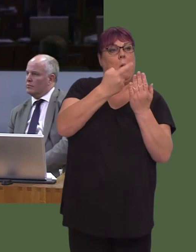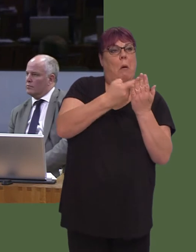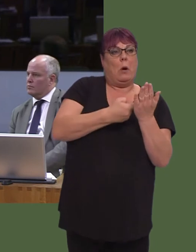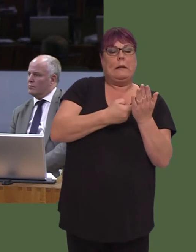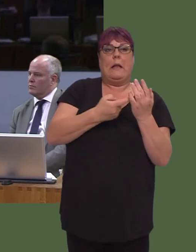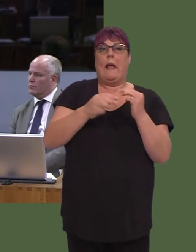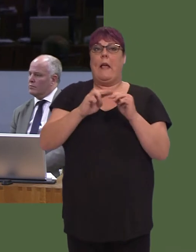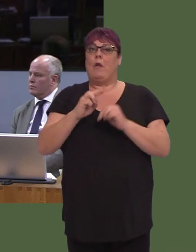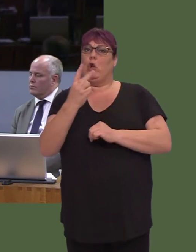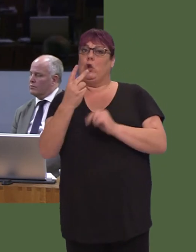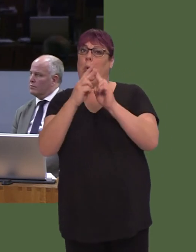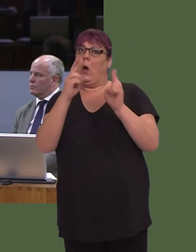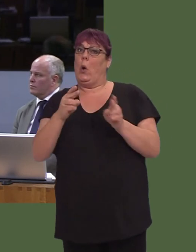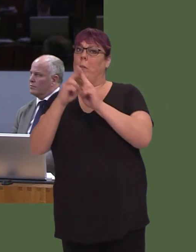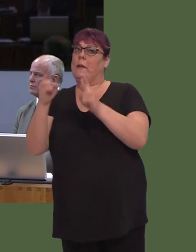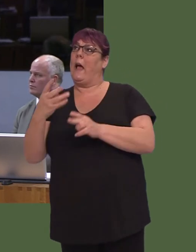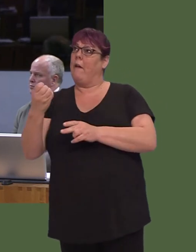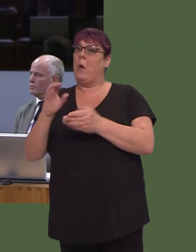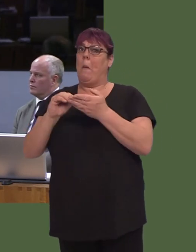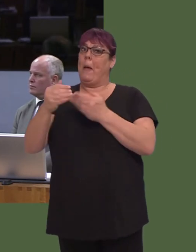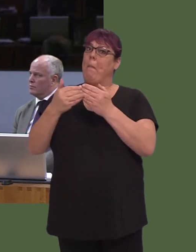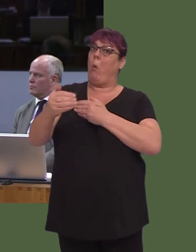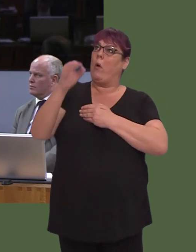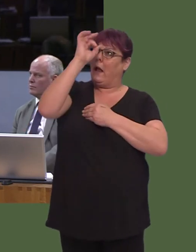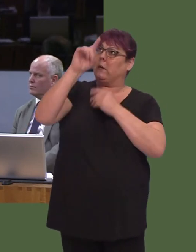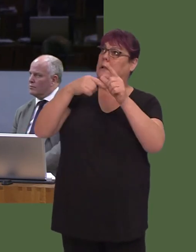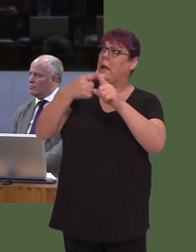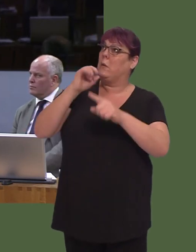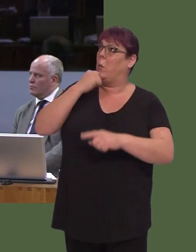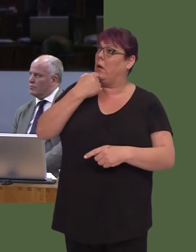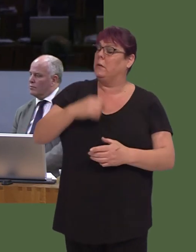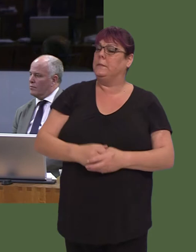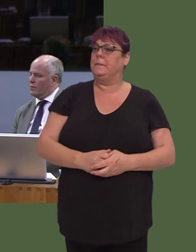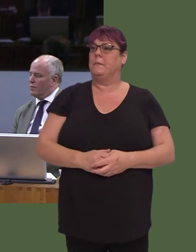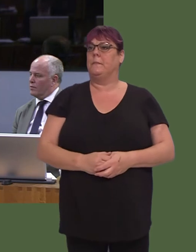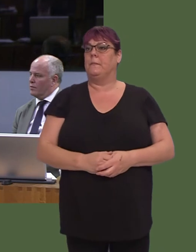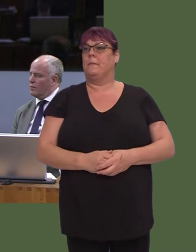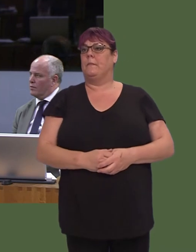Where you do that, however, shouldn't it also be, at the very least, the guidance that any